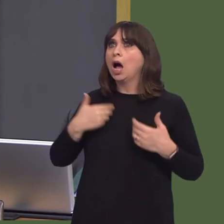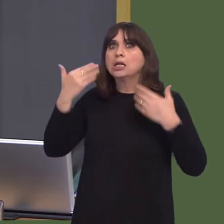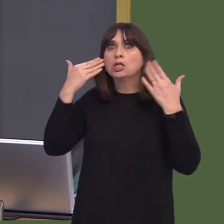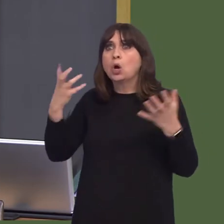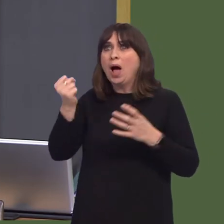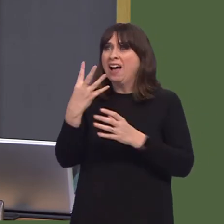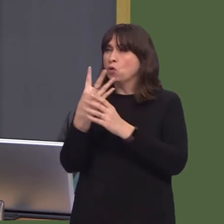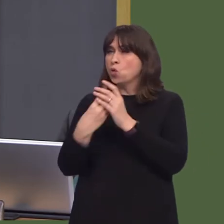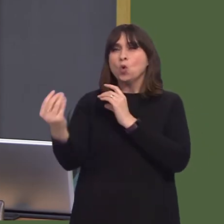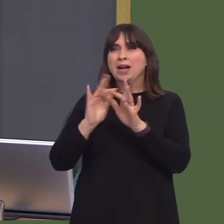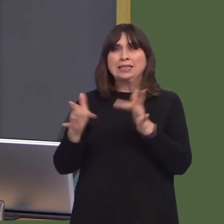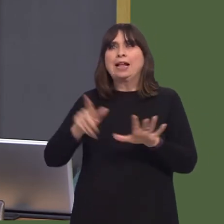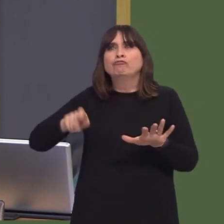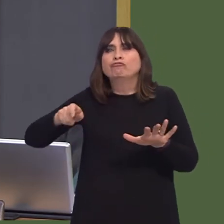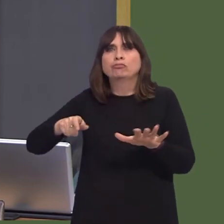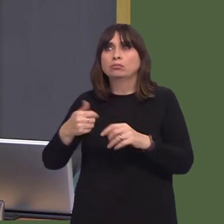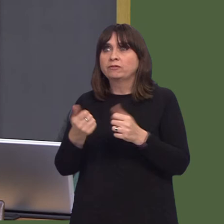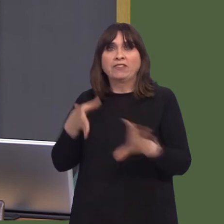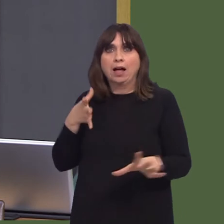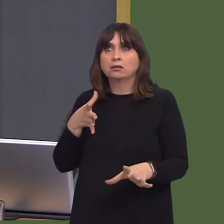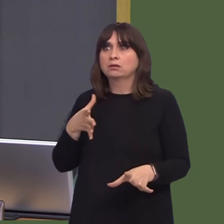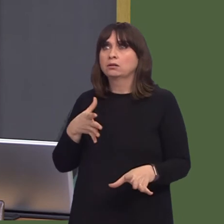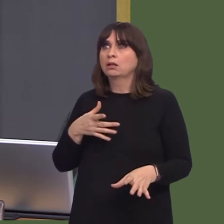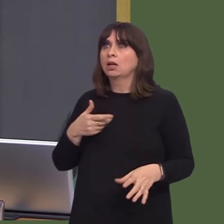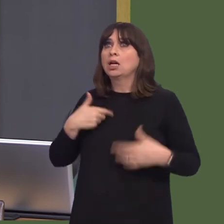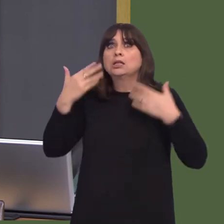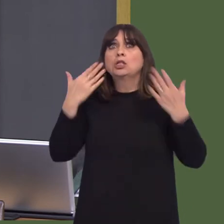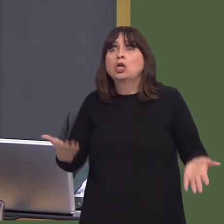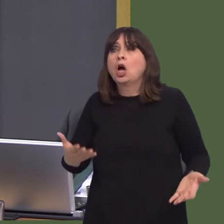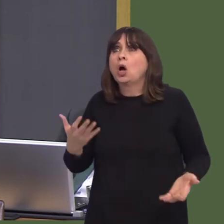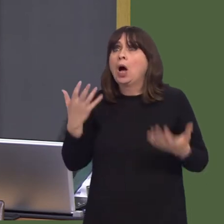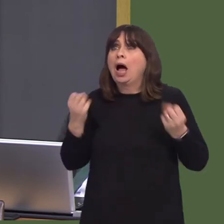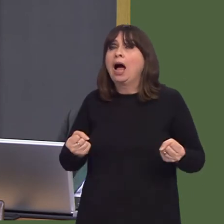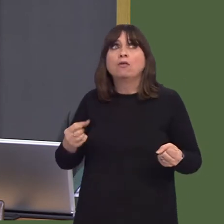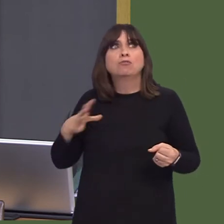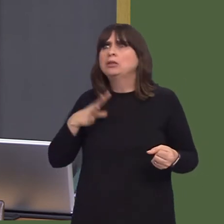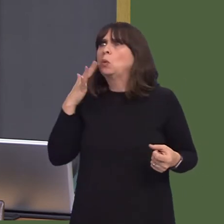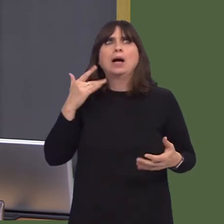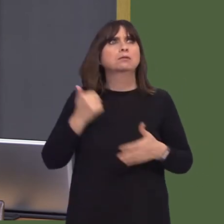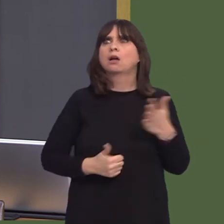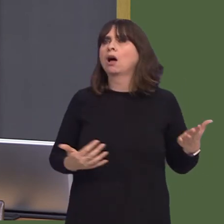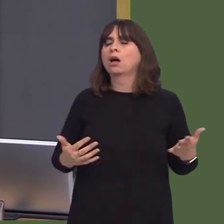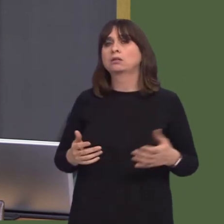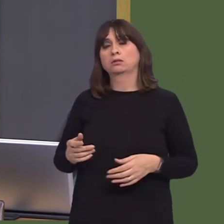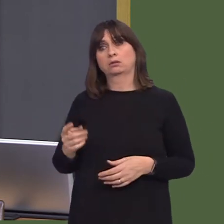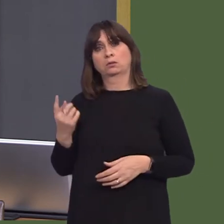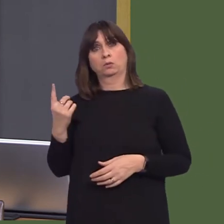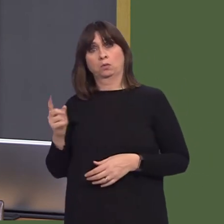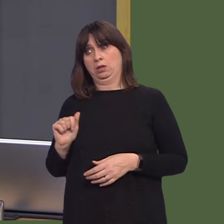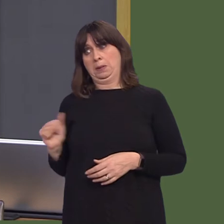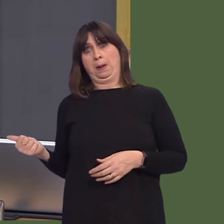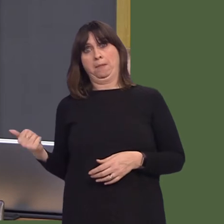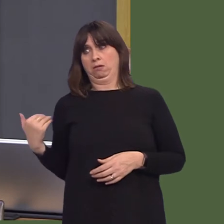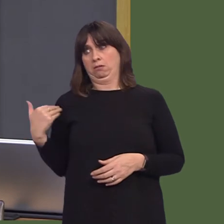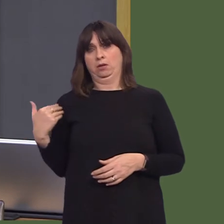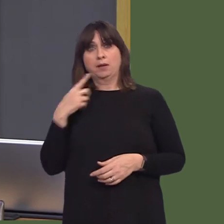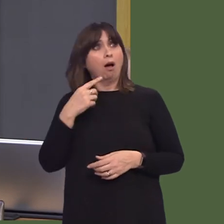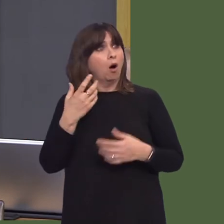a vital role in the delivery of new homes by identifying the land necessary to meet